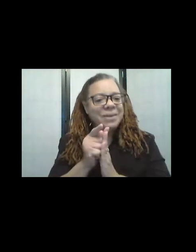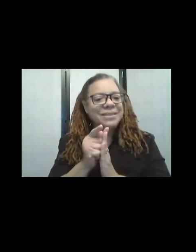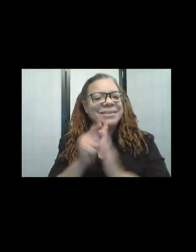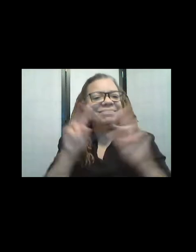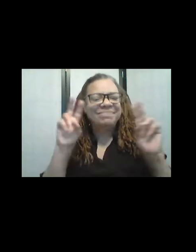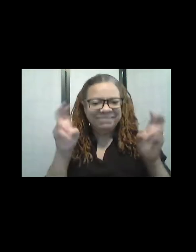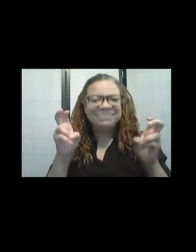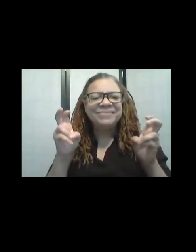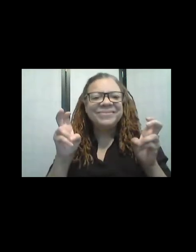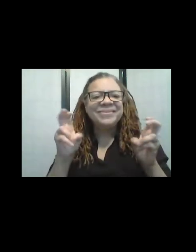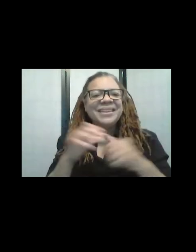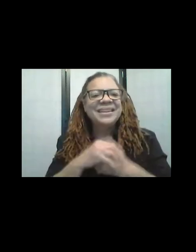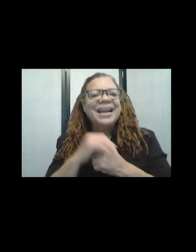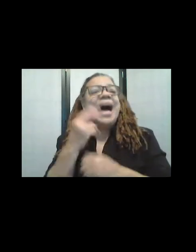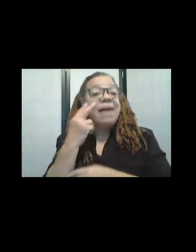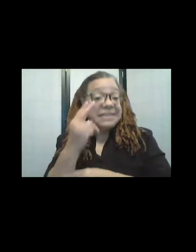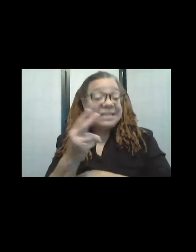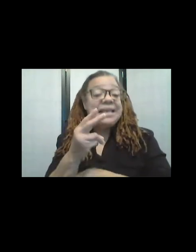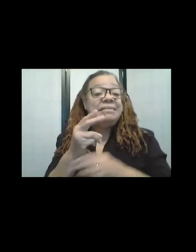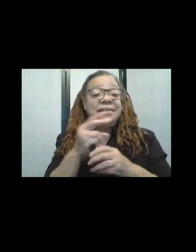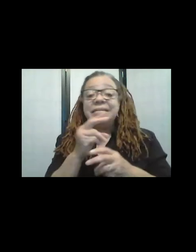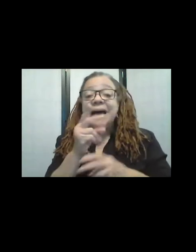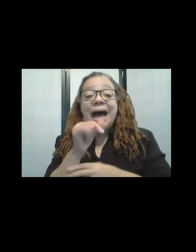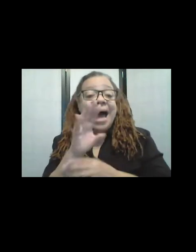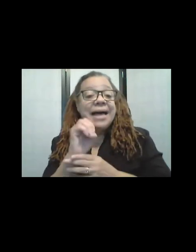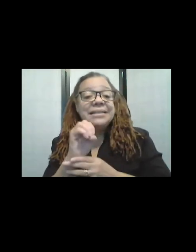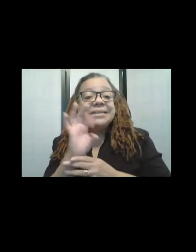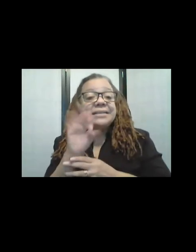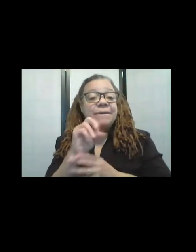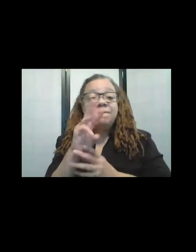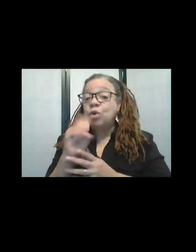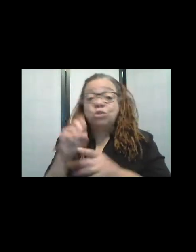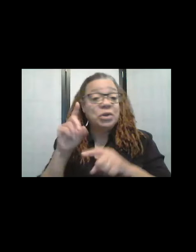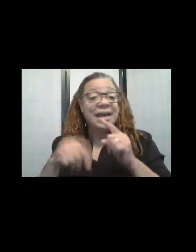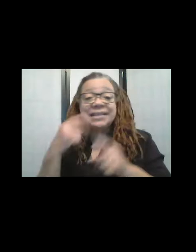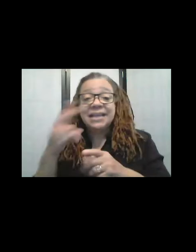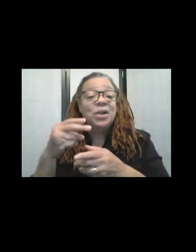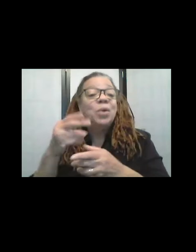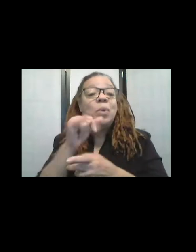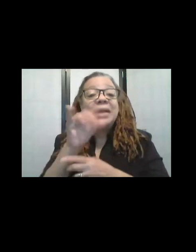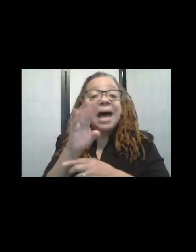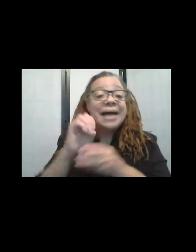I've been where there have been ice flows, and you can't really tell when the ice stops and the water starts, and that's--